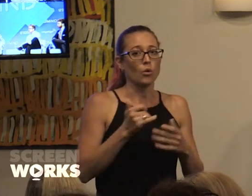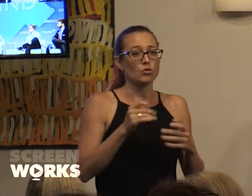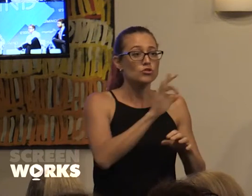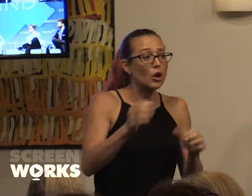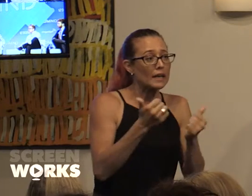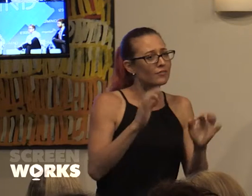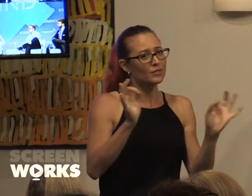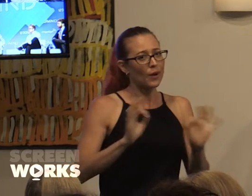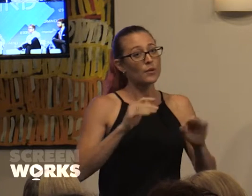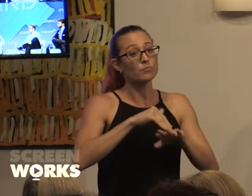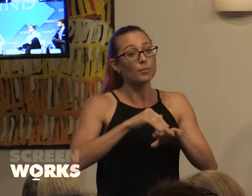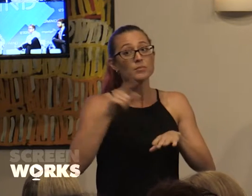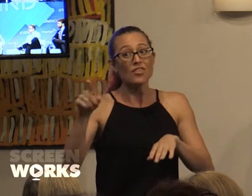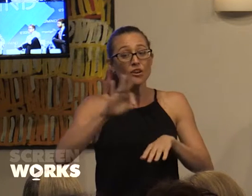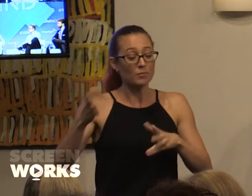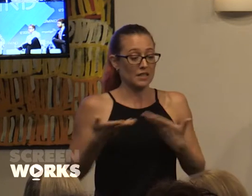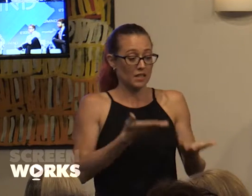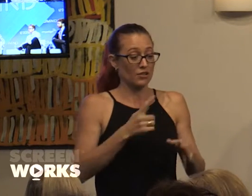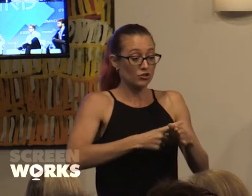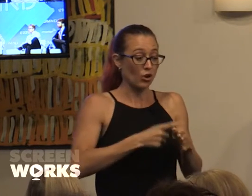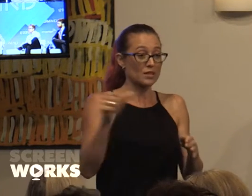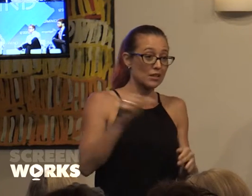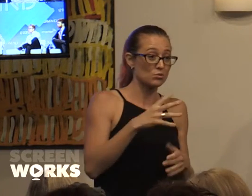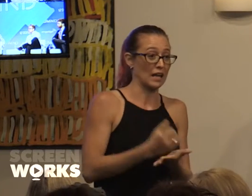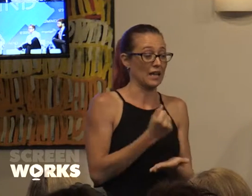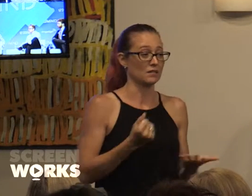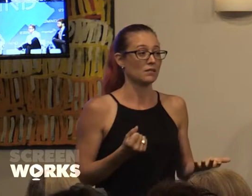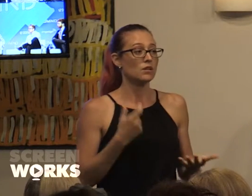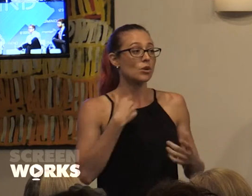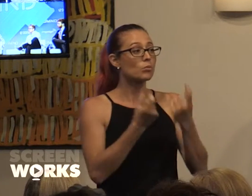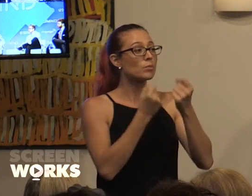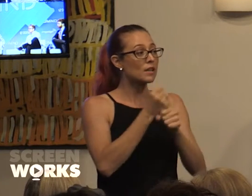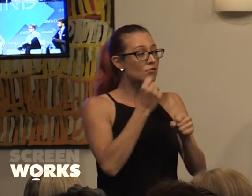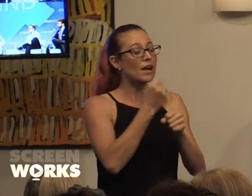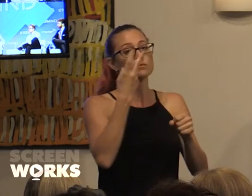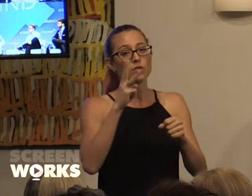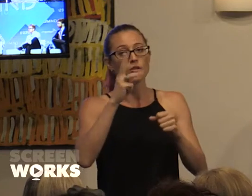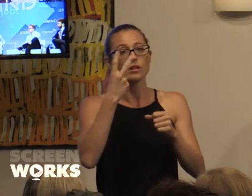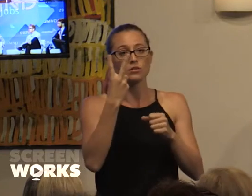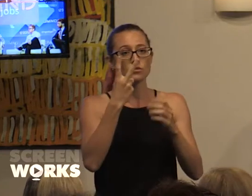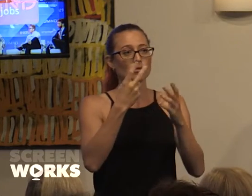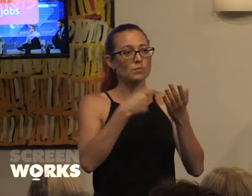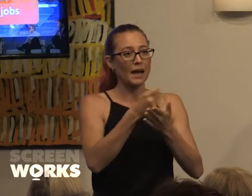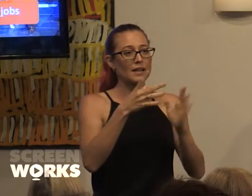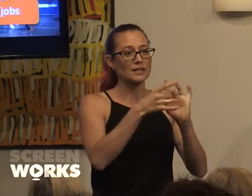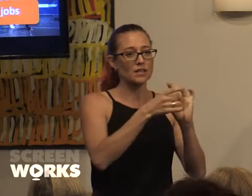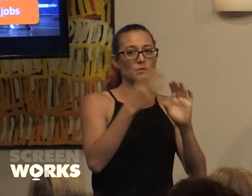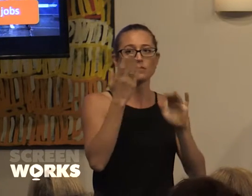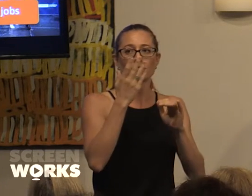The problem is they're not getting the jobs that they should be. So we've created some 32 paid attachments over the last few months for women, all of